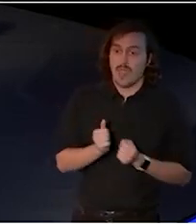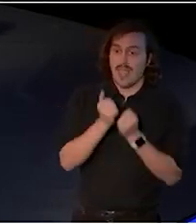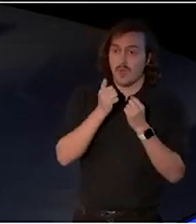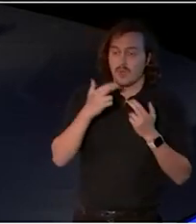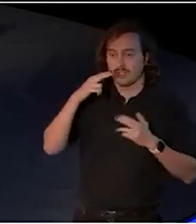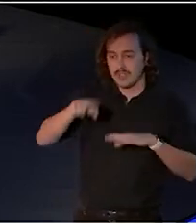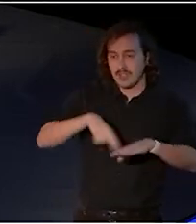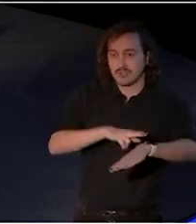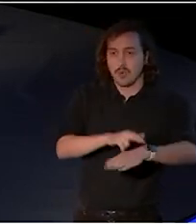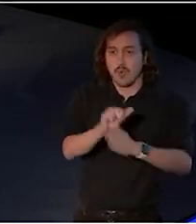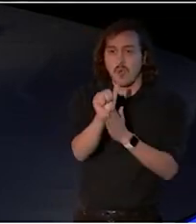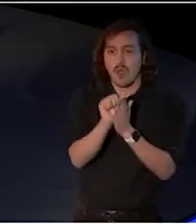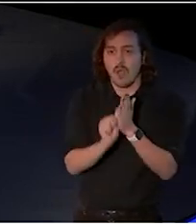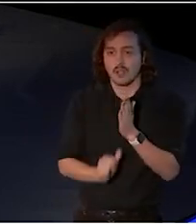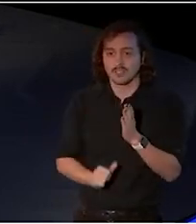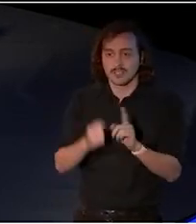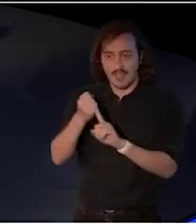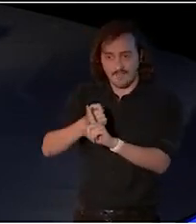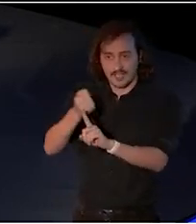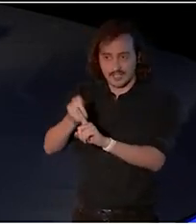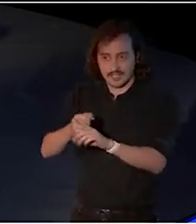Thank you for being here and we look forward to working with